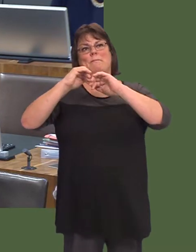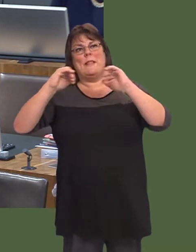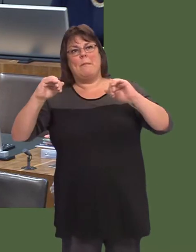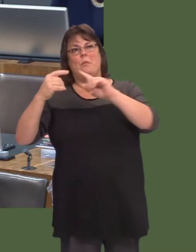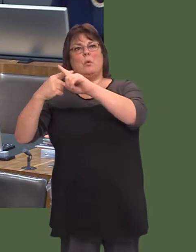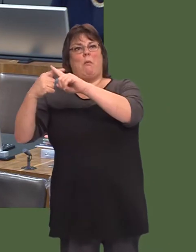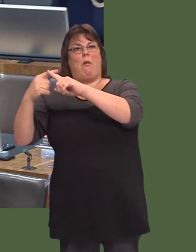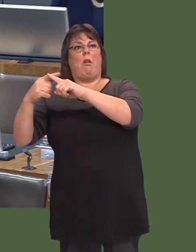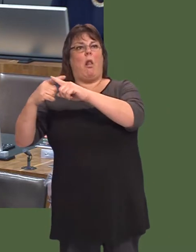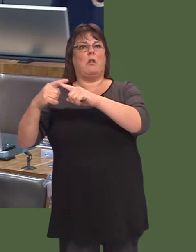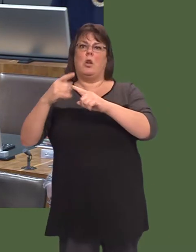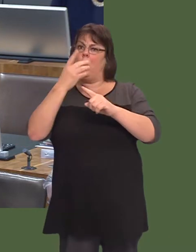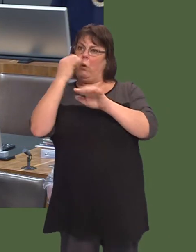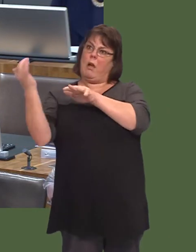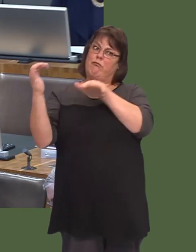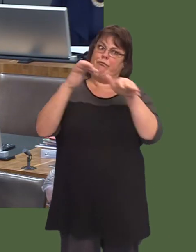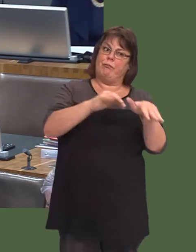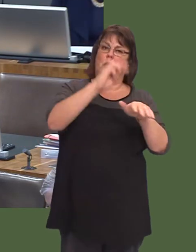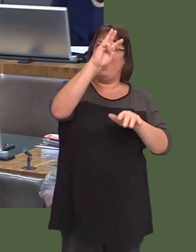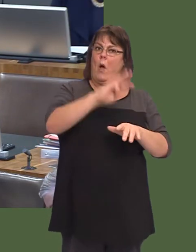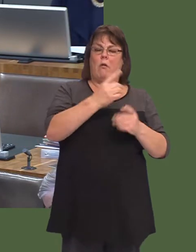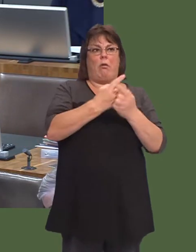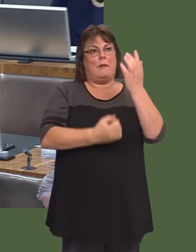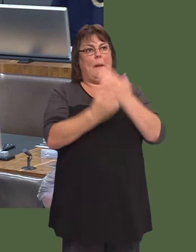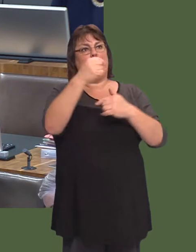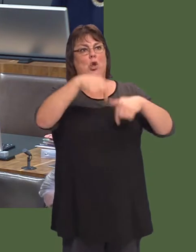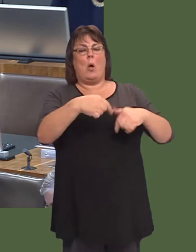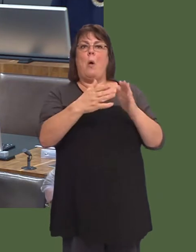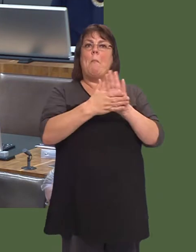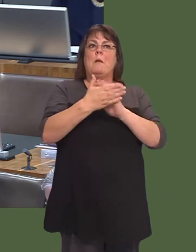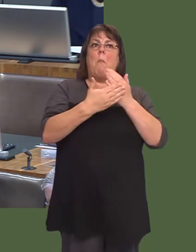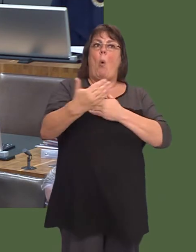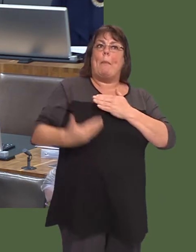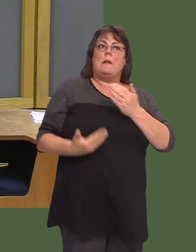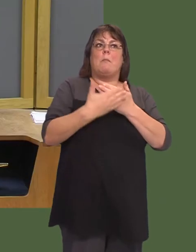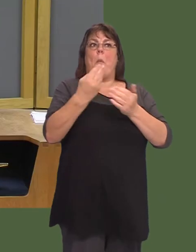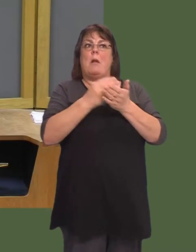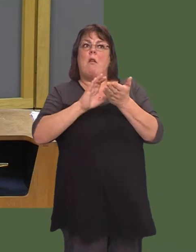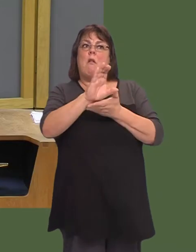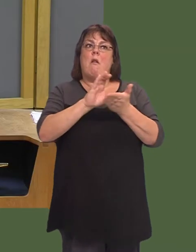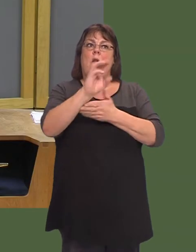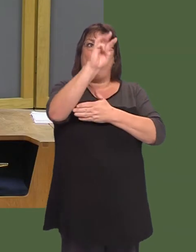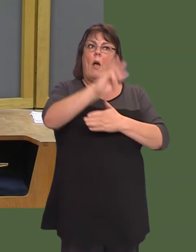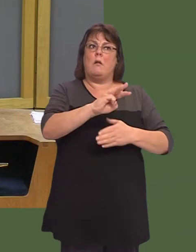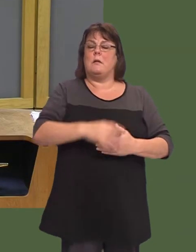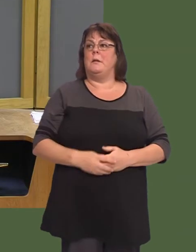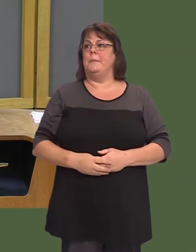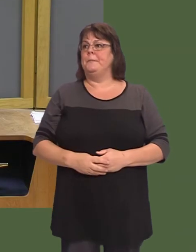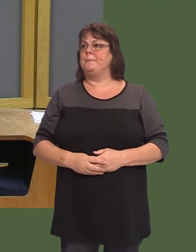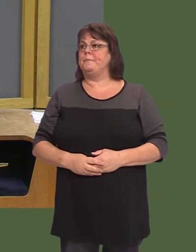and, of course, triggering more interest in Wales, therefore triggering more investment in time and more visitors.